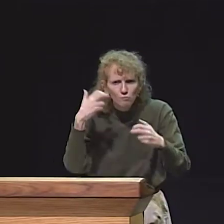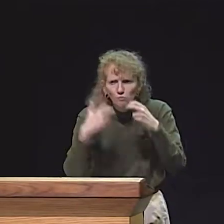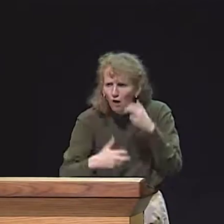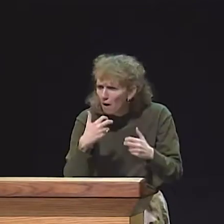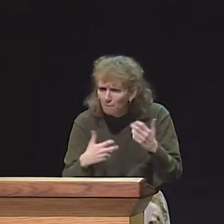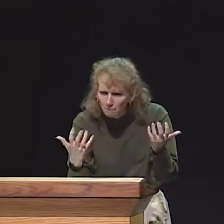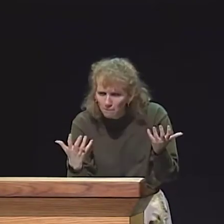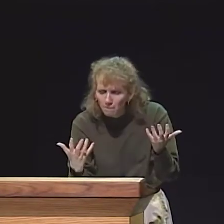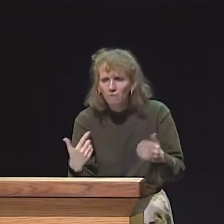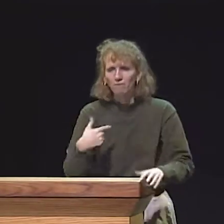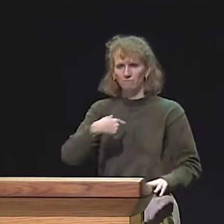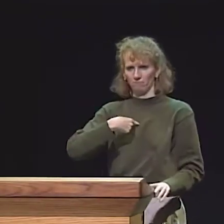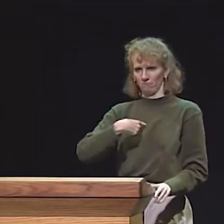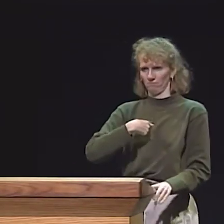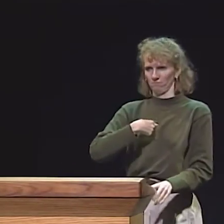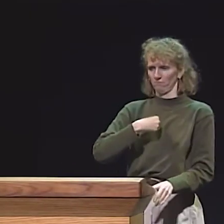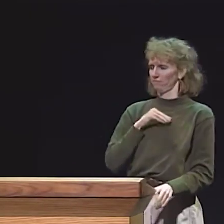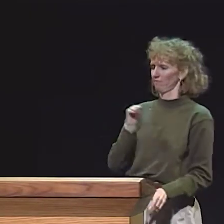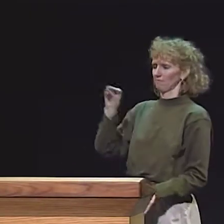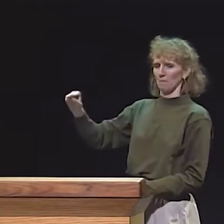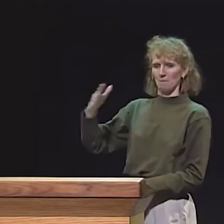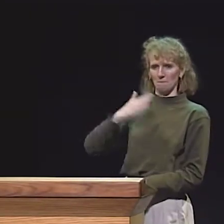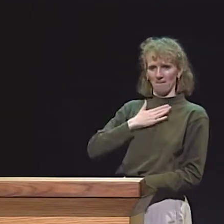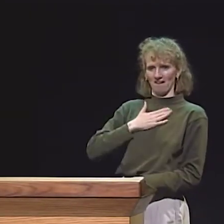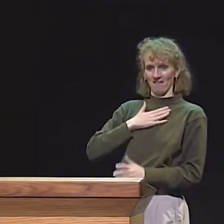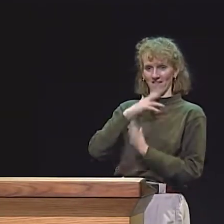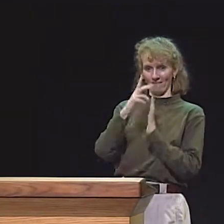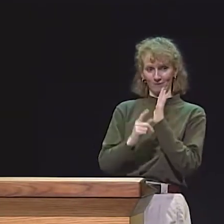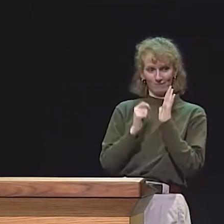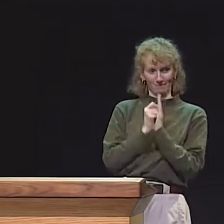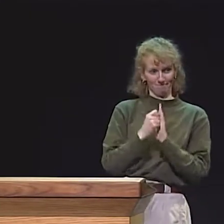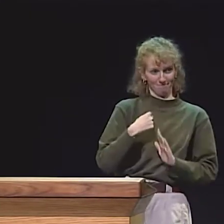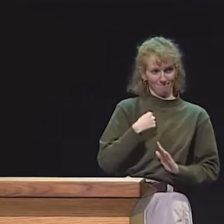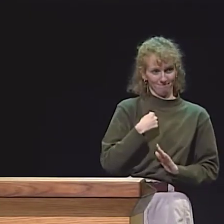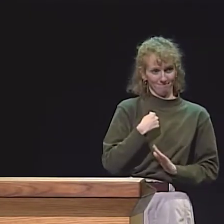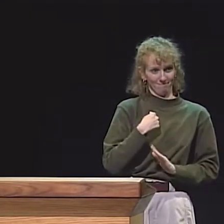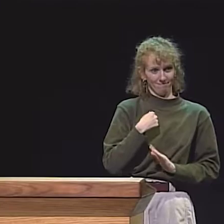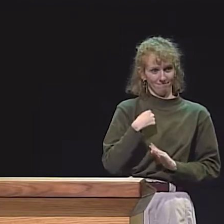WE MIGHT TAKE TURNS. AND AGAIN, WE MIGHT HAVE PROBLEMS AGAIN.